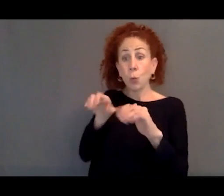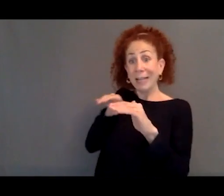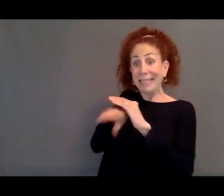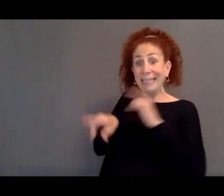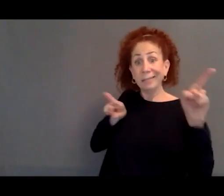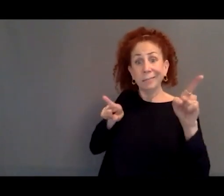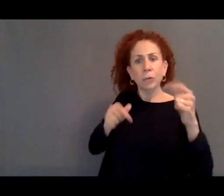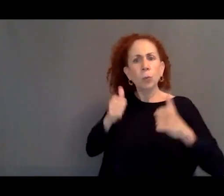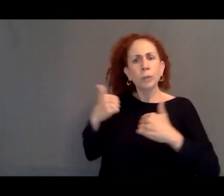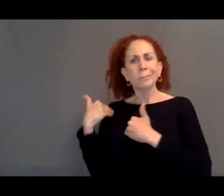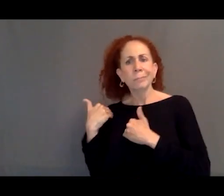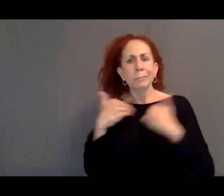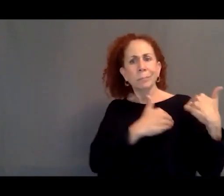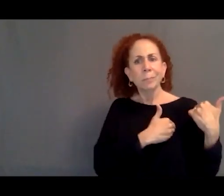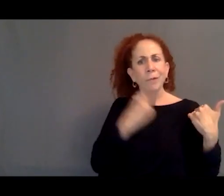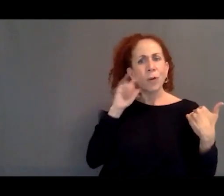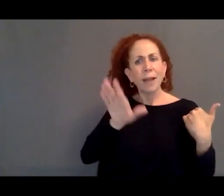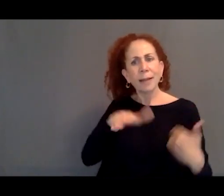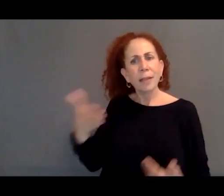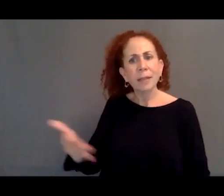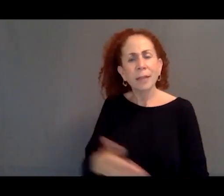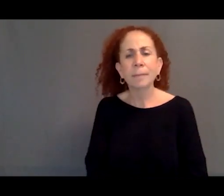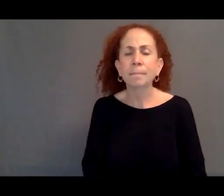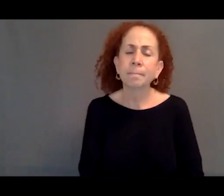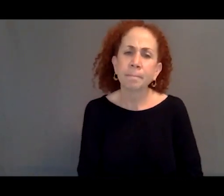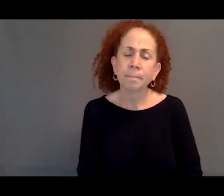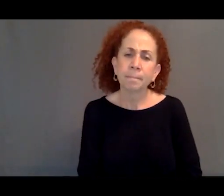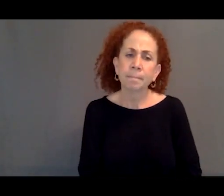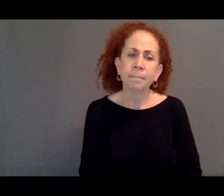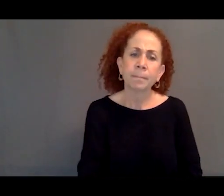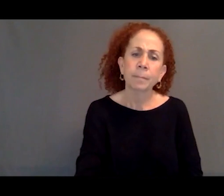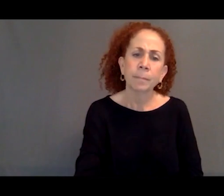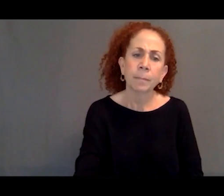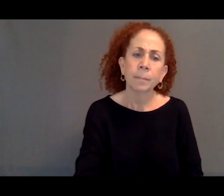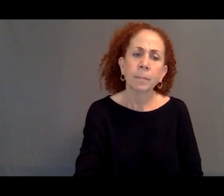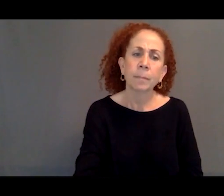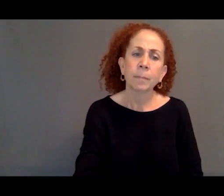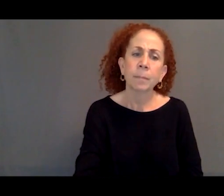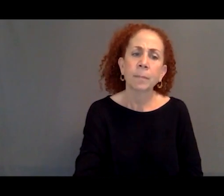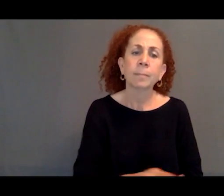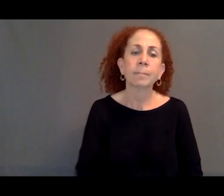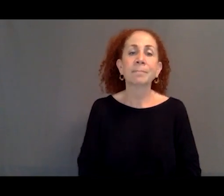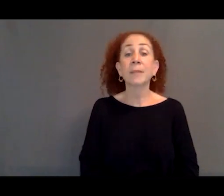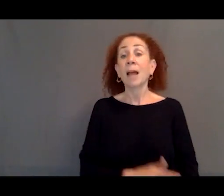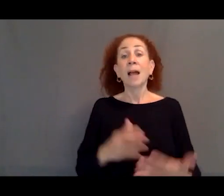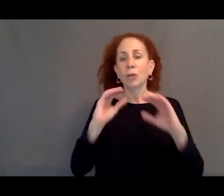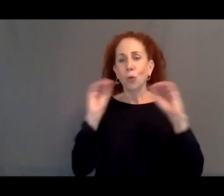placed on the country where they are trying to head, their final destination? So no one is being held accountable.